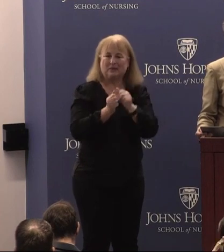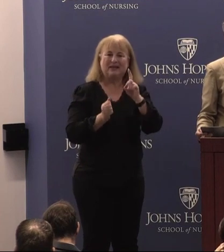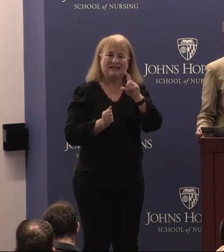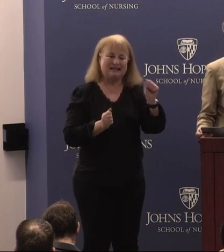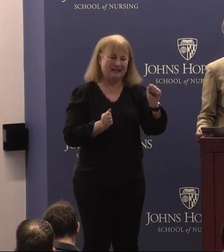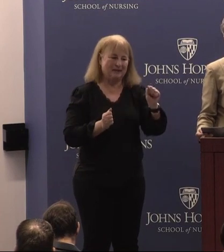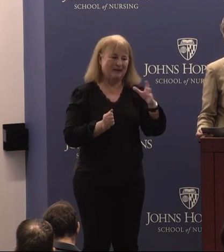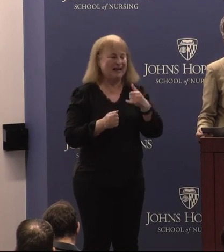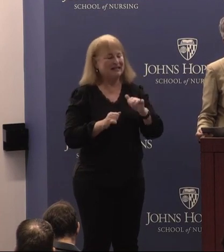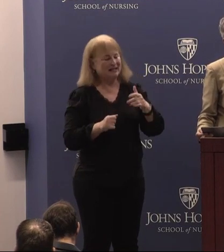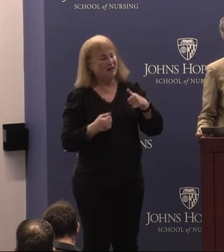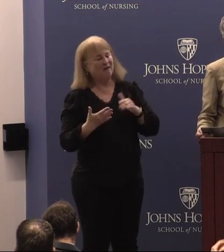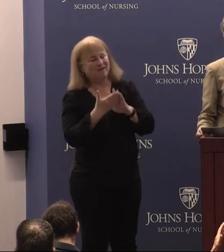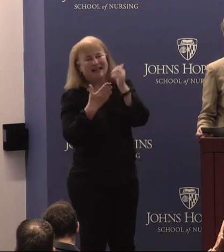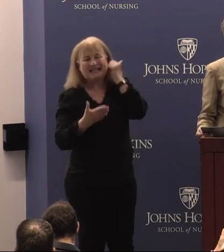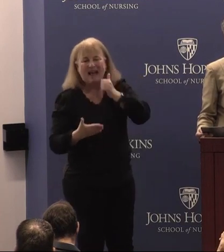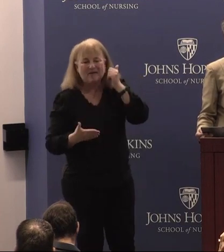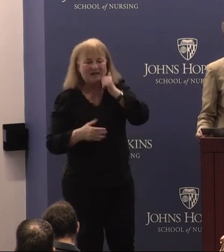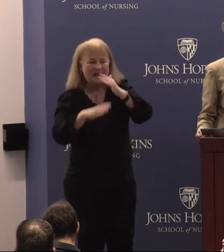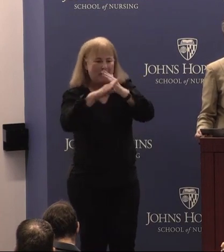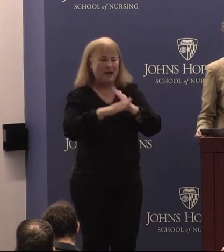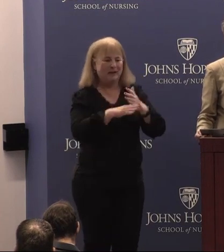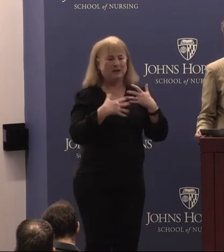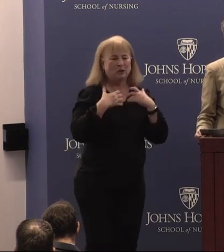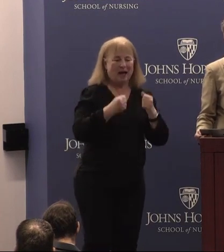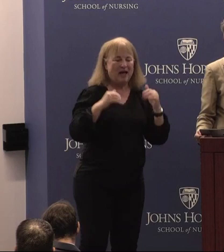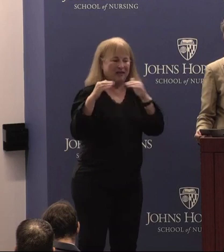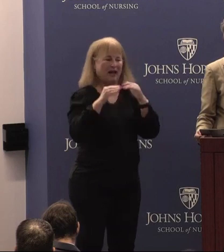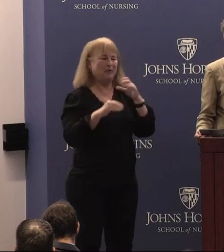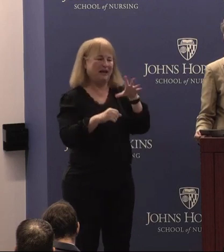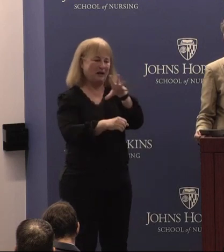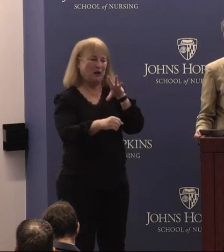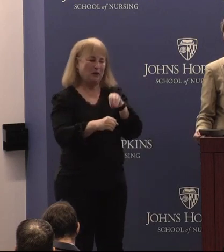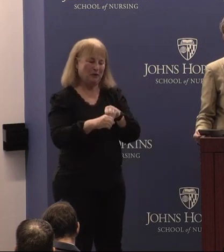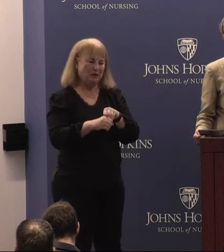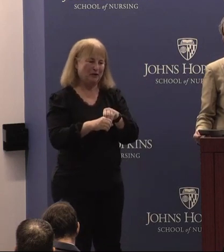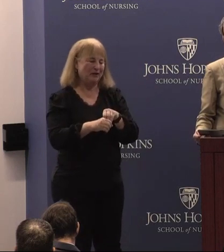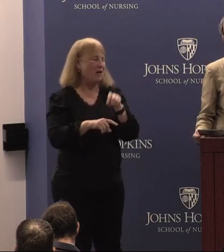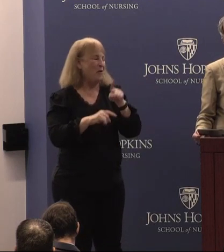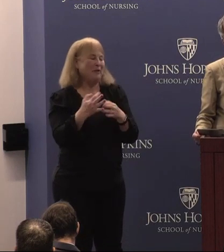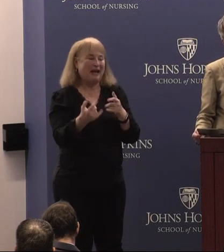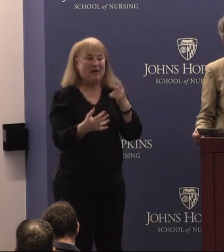and still face everyday barriers to health equity and inclusion. We can't wait to see what you will